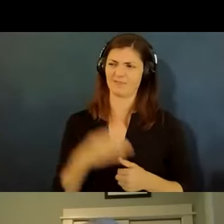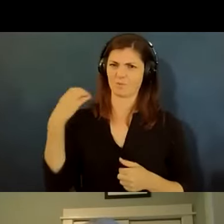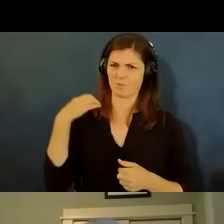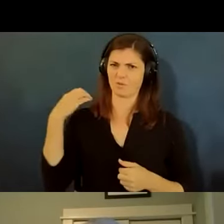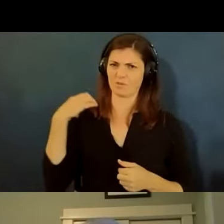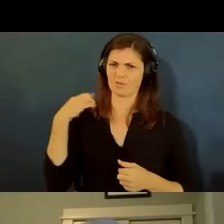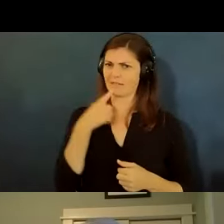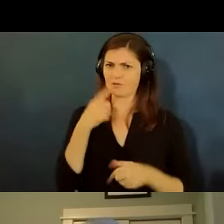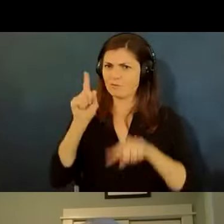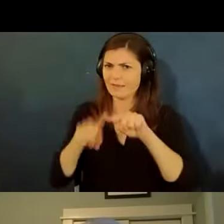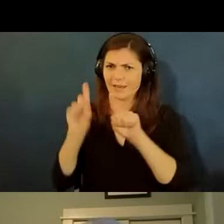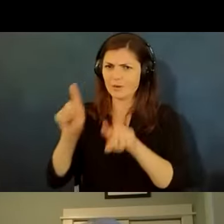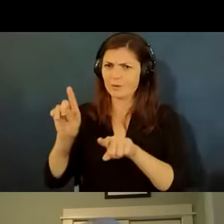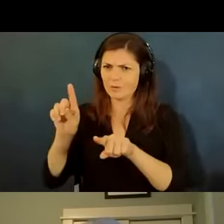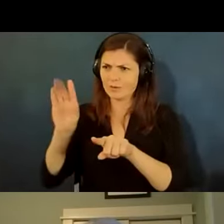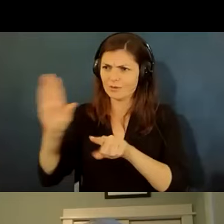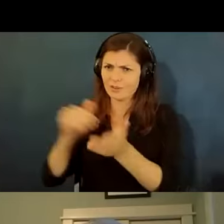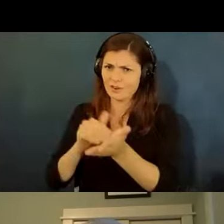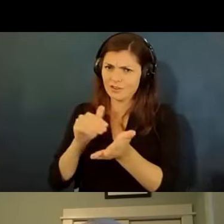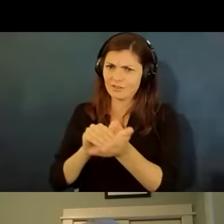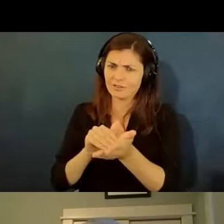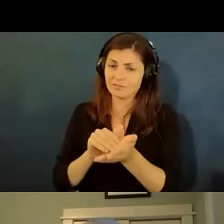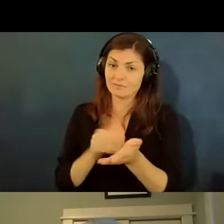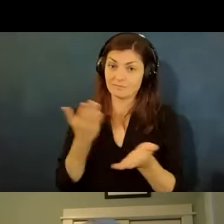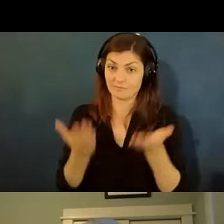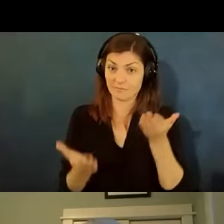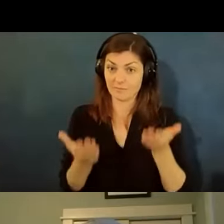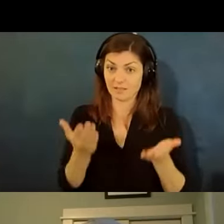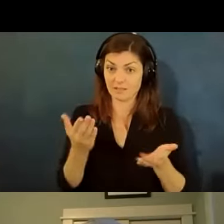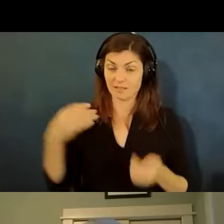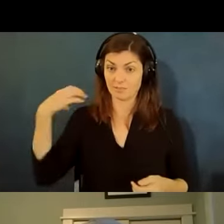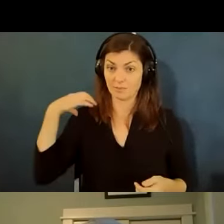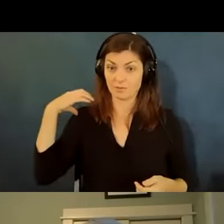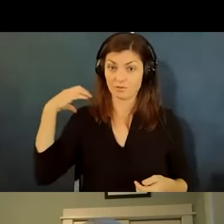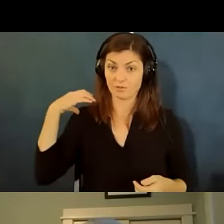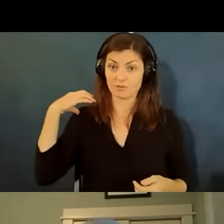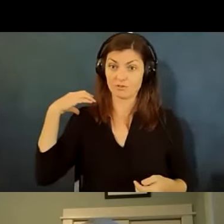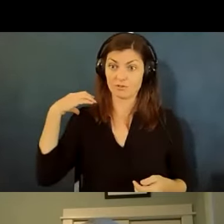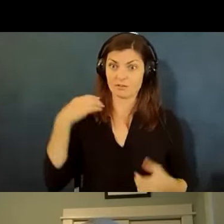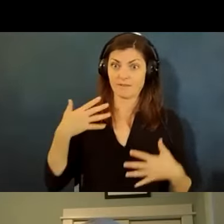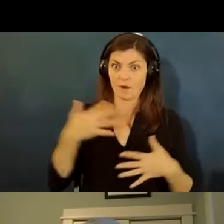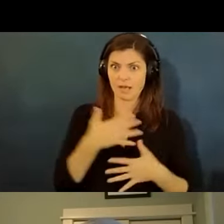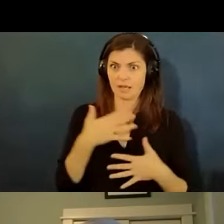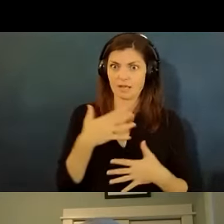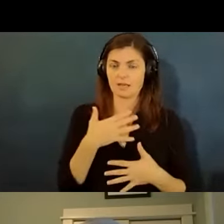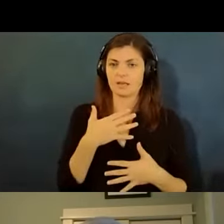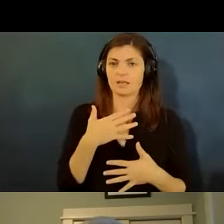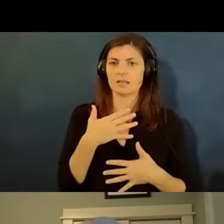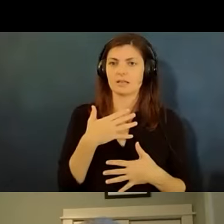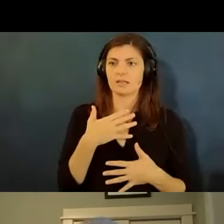saying you can't go to your doctor it's possible that the employer is fearful that you going to